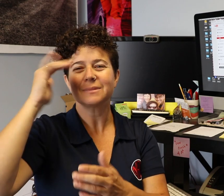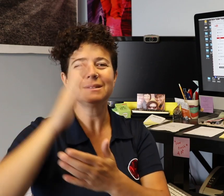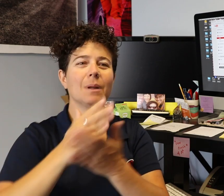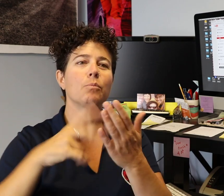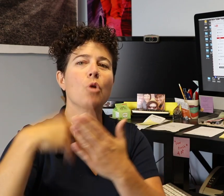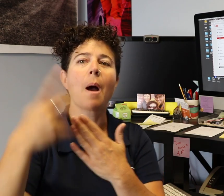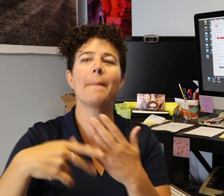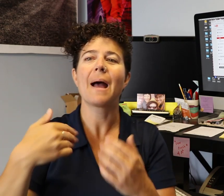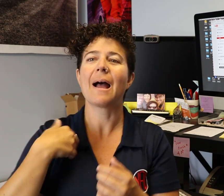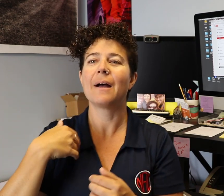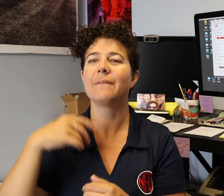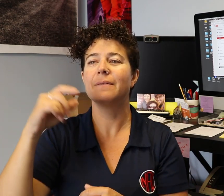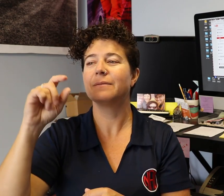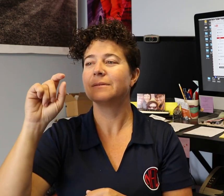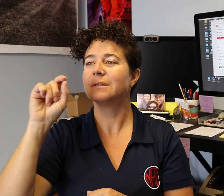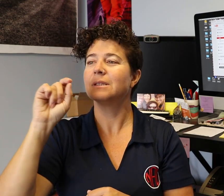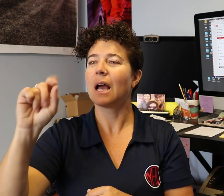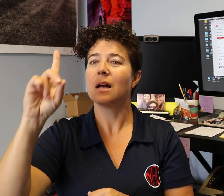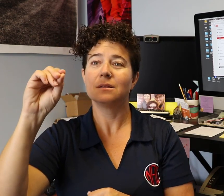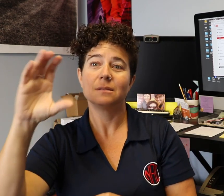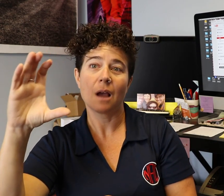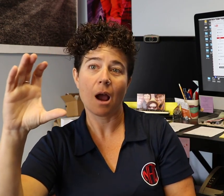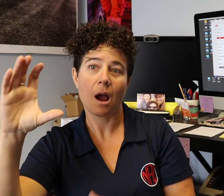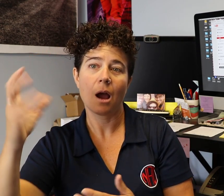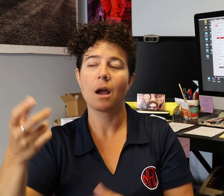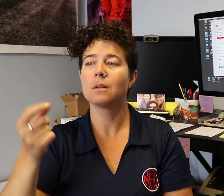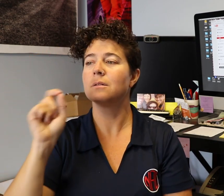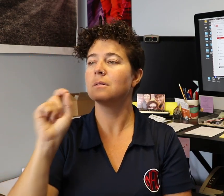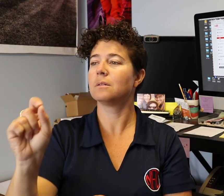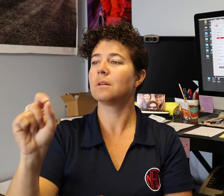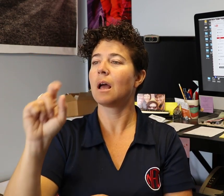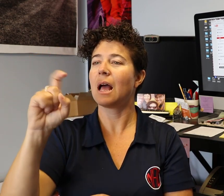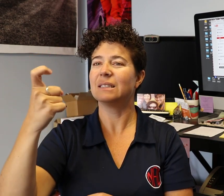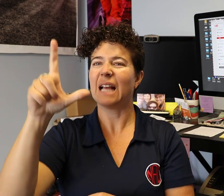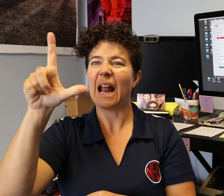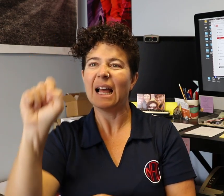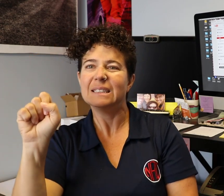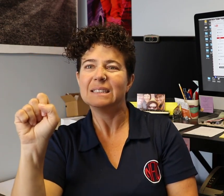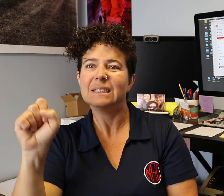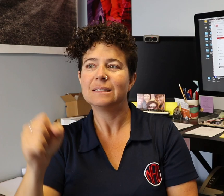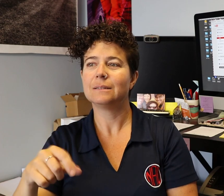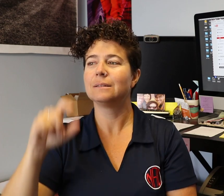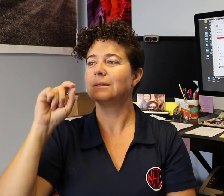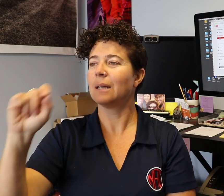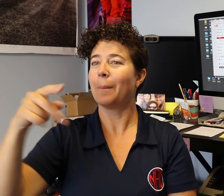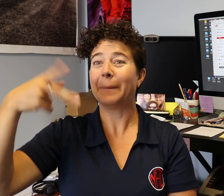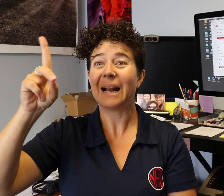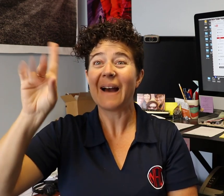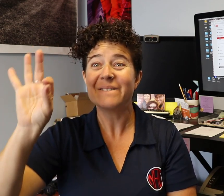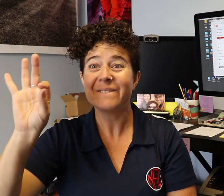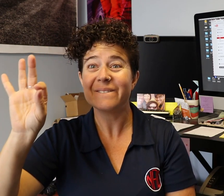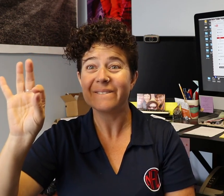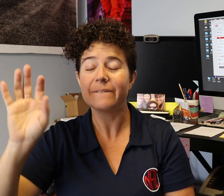It's just a file format like how some files have .doc or .xls or .pdf.